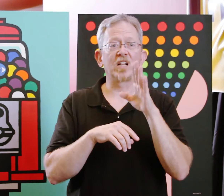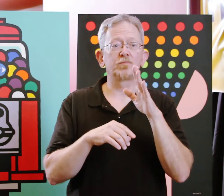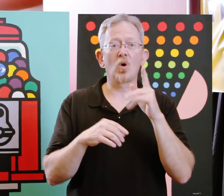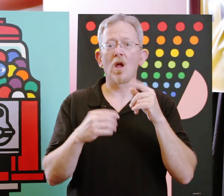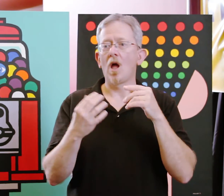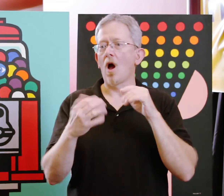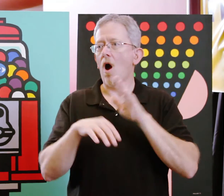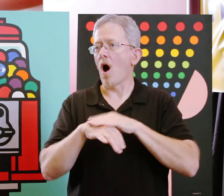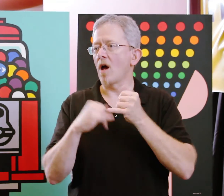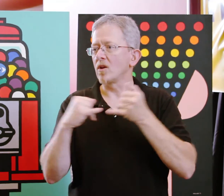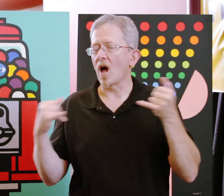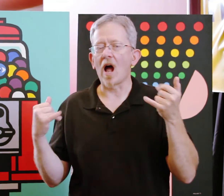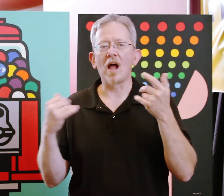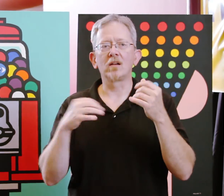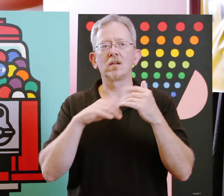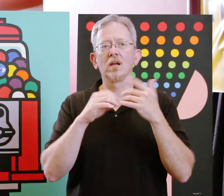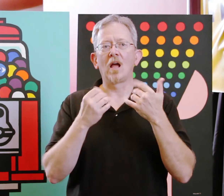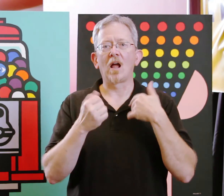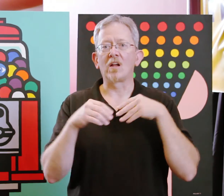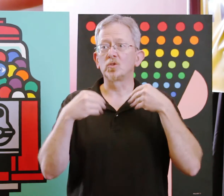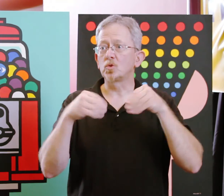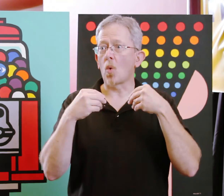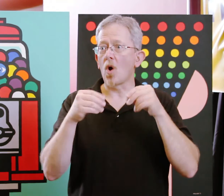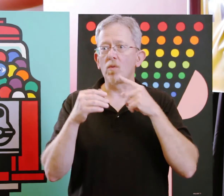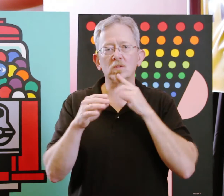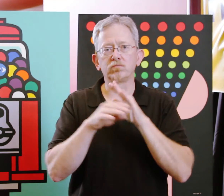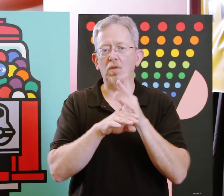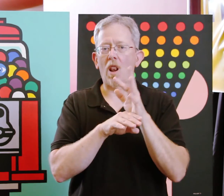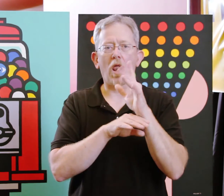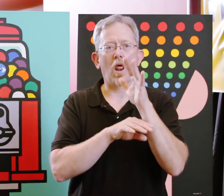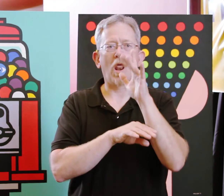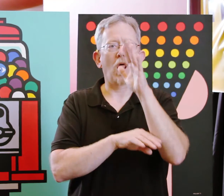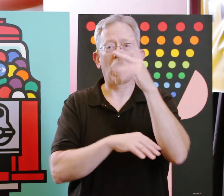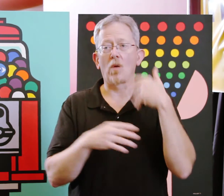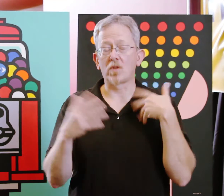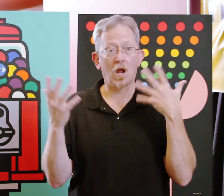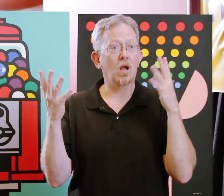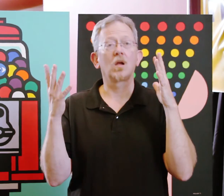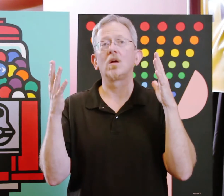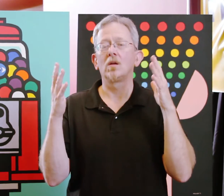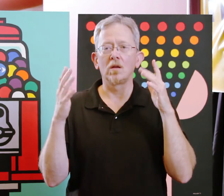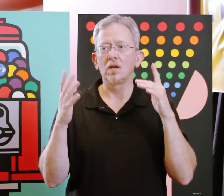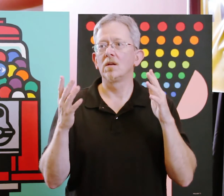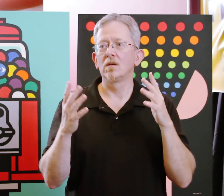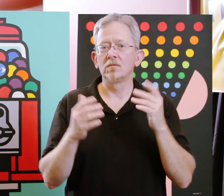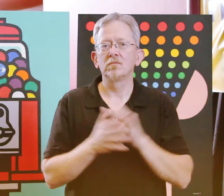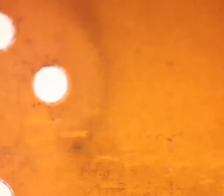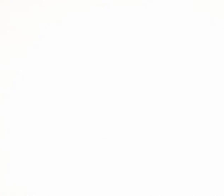on Facebook, online...my store just took off. I was overwhelmed.